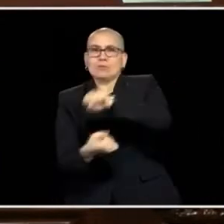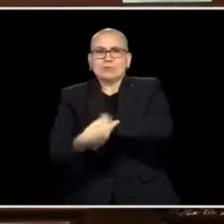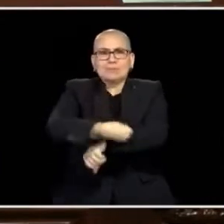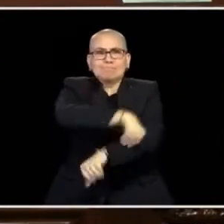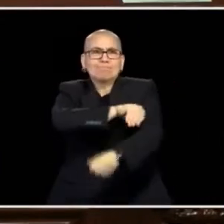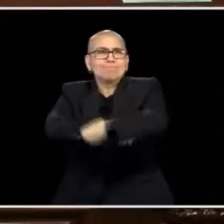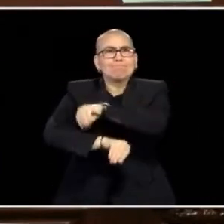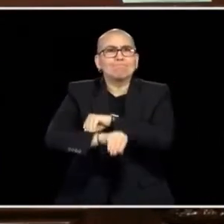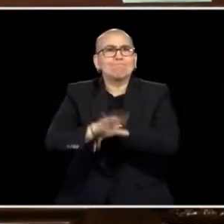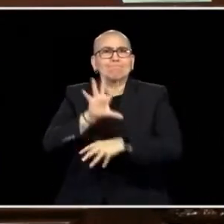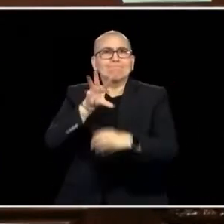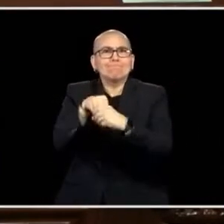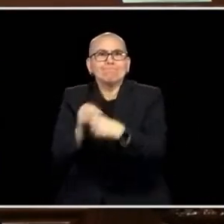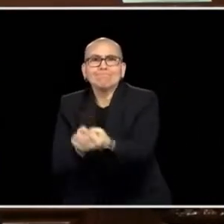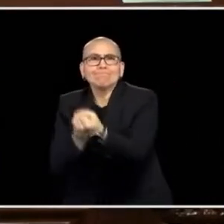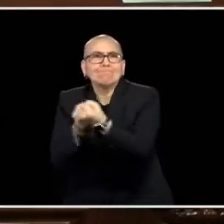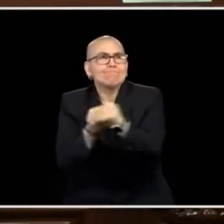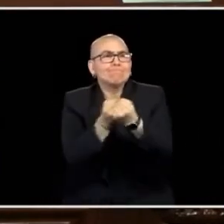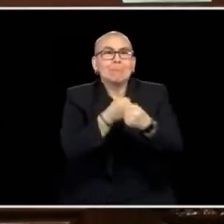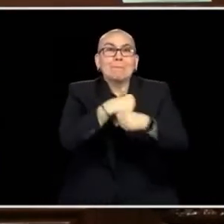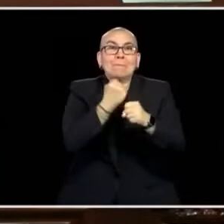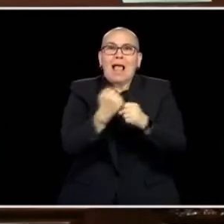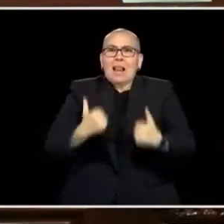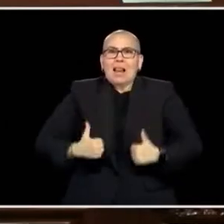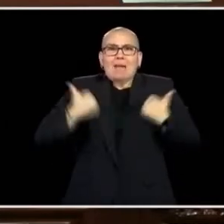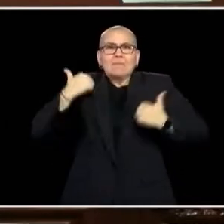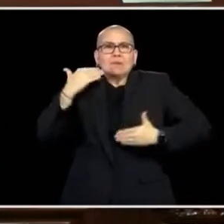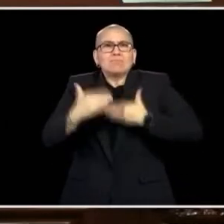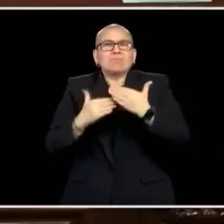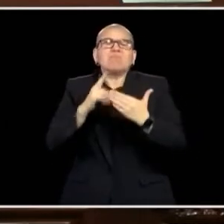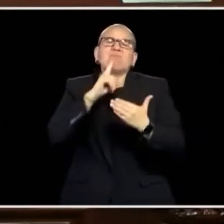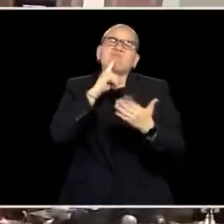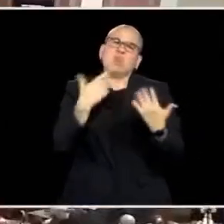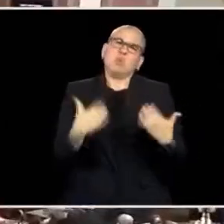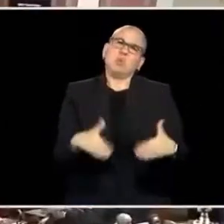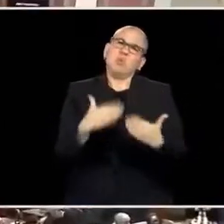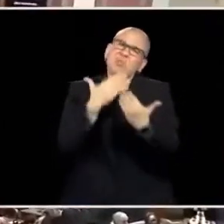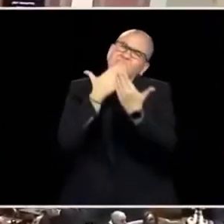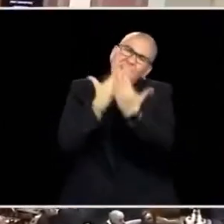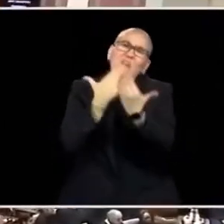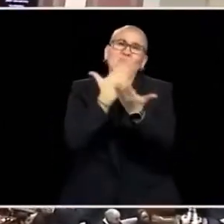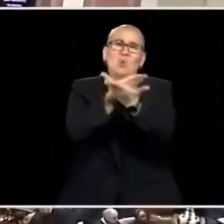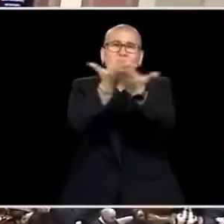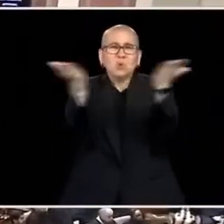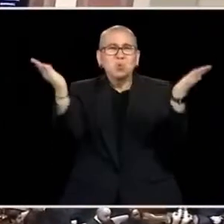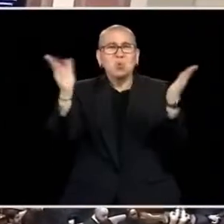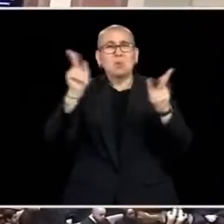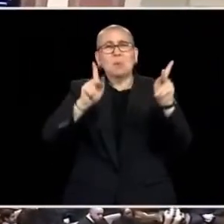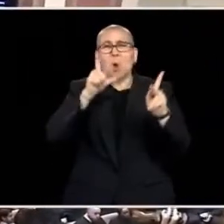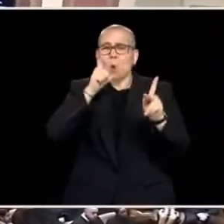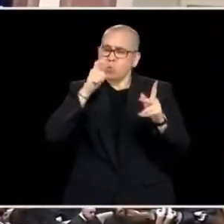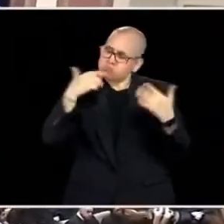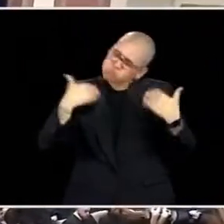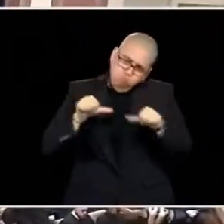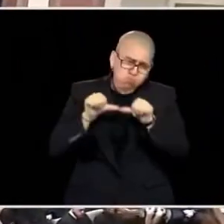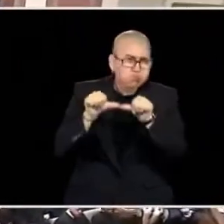HIRING BONUS TO GET PEOPLE HERE, AND TO CREATE LIVES THAT THEY WANT TO LIVE. SO I THANK ALL OF YOU FOR THE WORK OU DID.